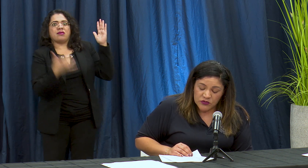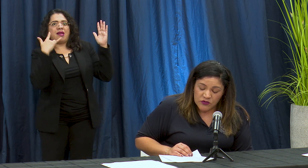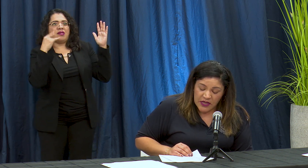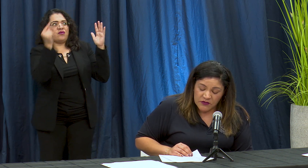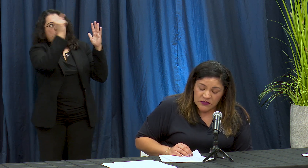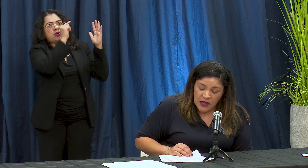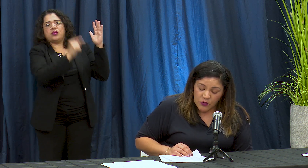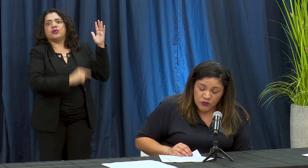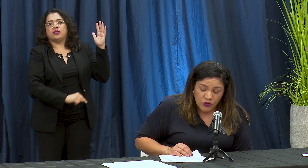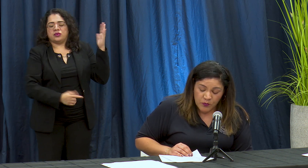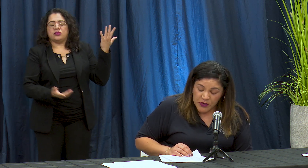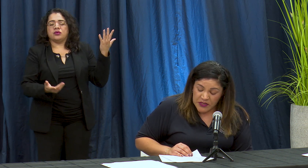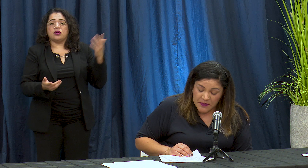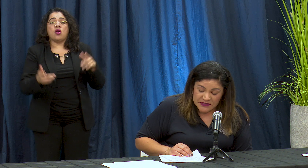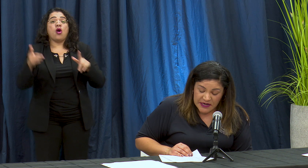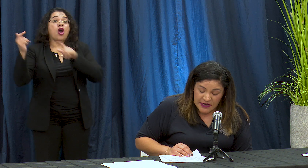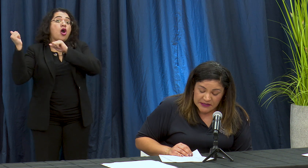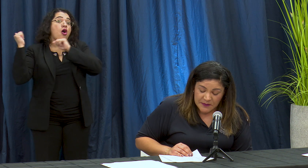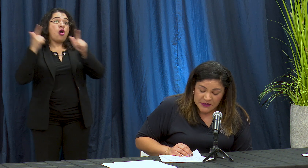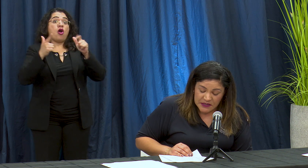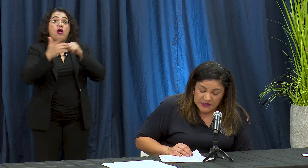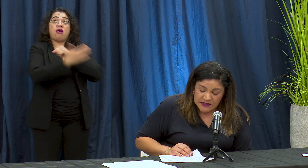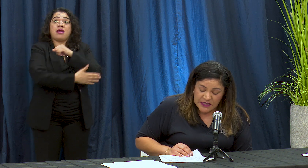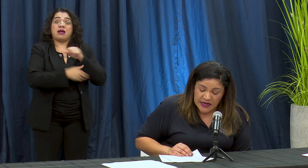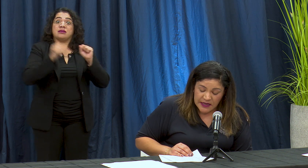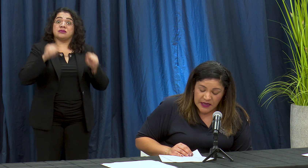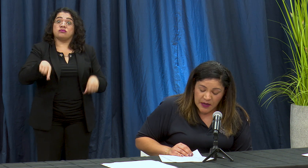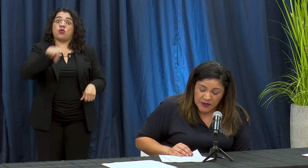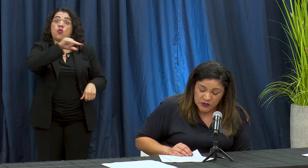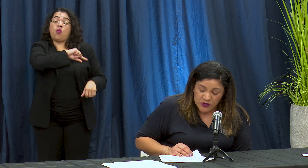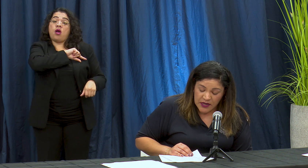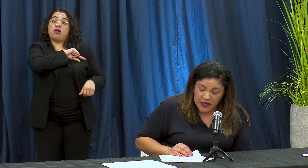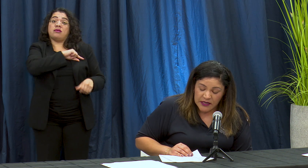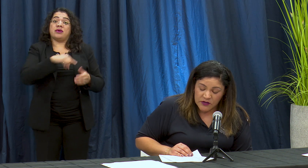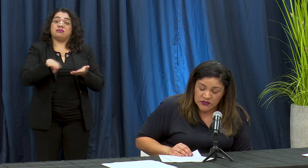condado 'he's a no pueden pasar allah esta Patrese dela Apertura a que ellos